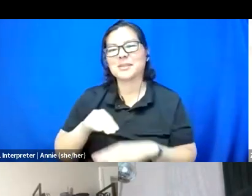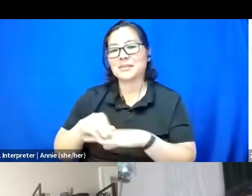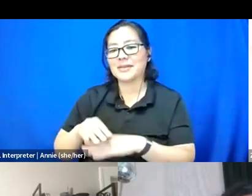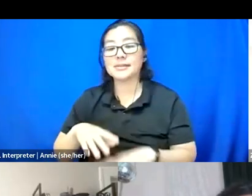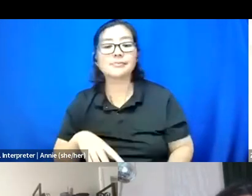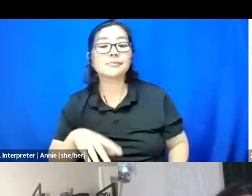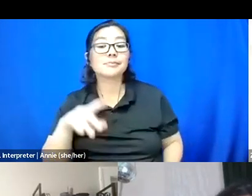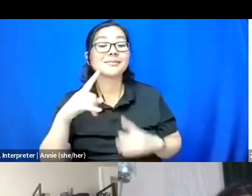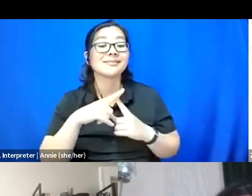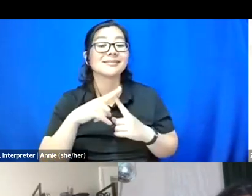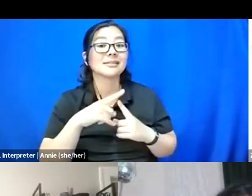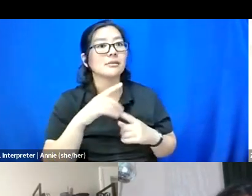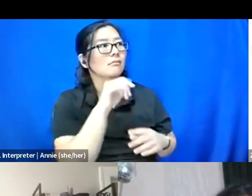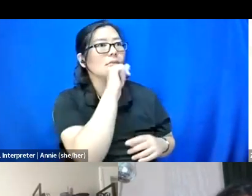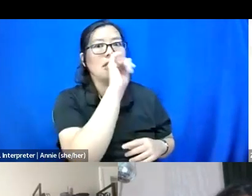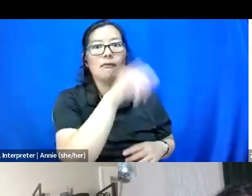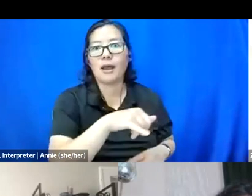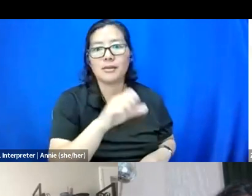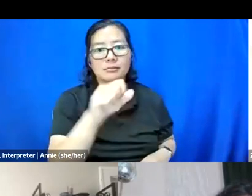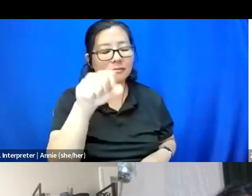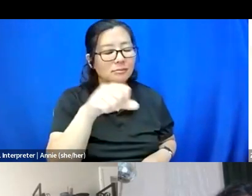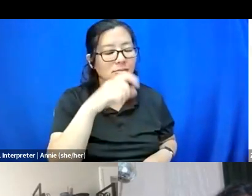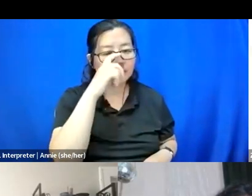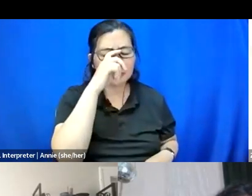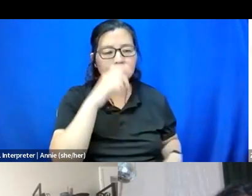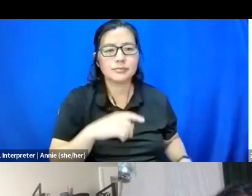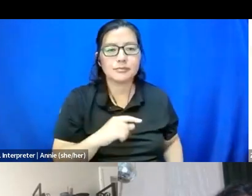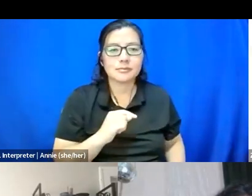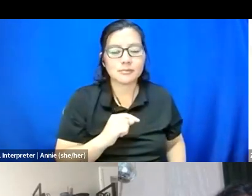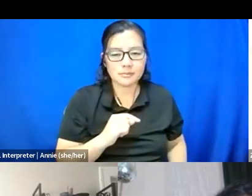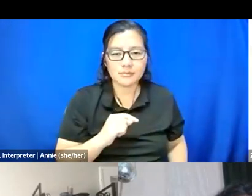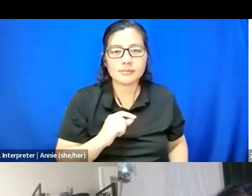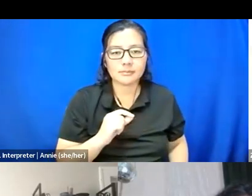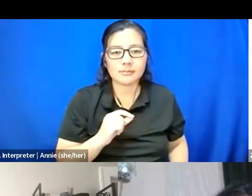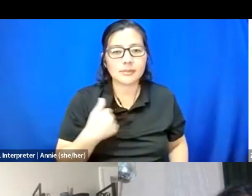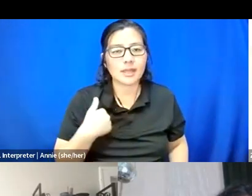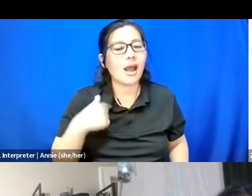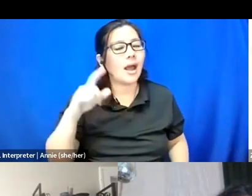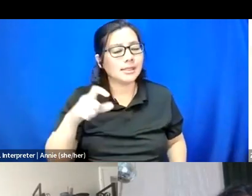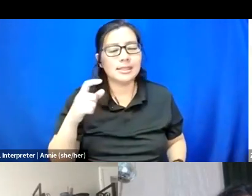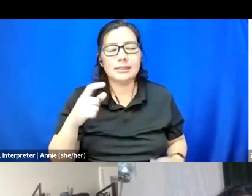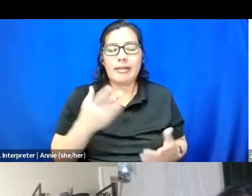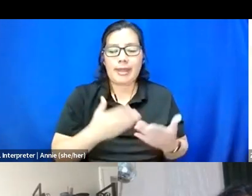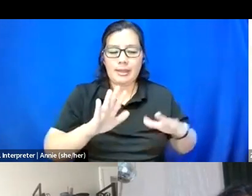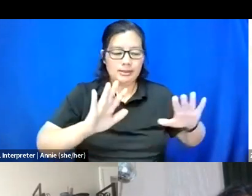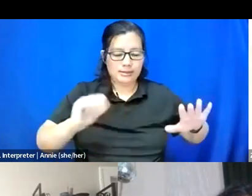I love that. I need things to get me comfortable.